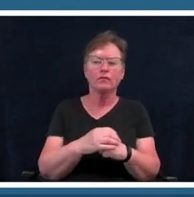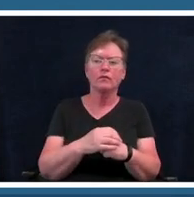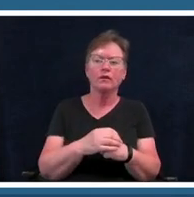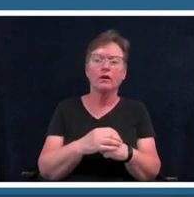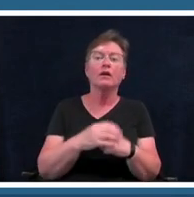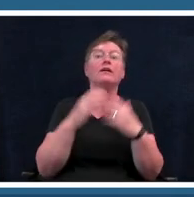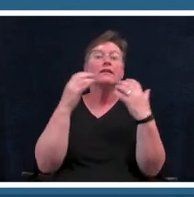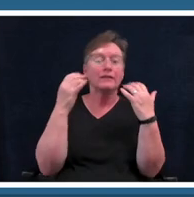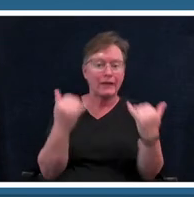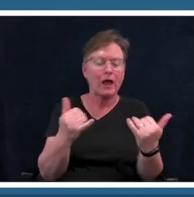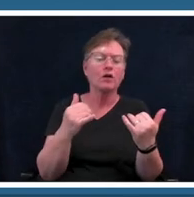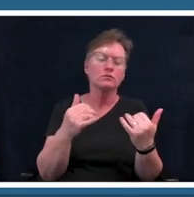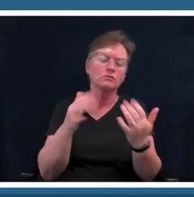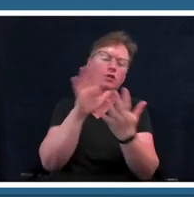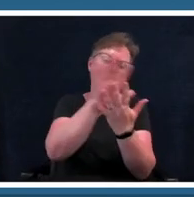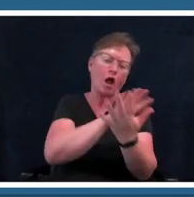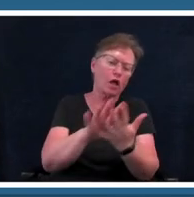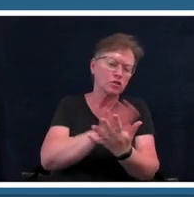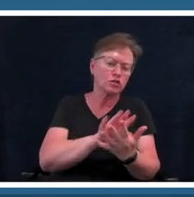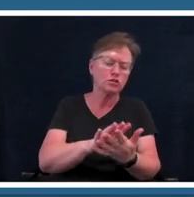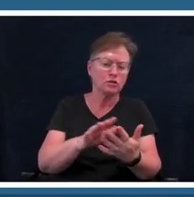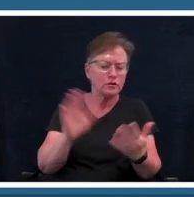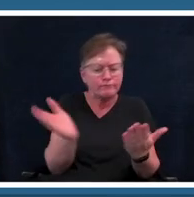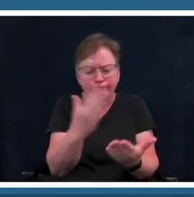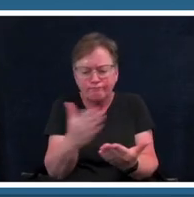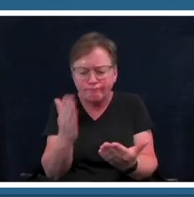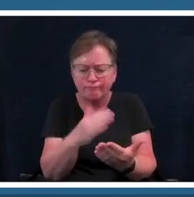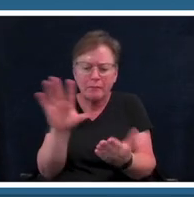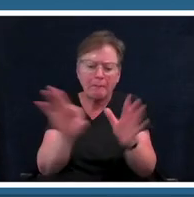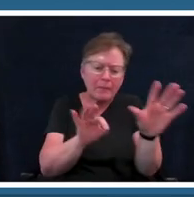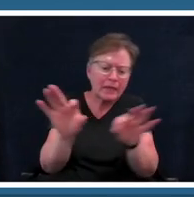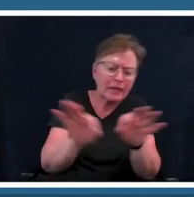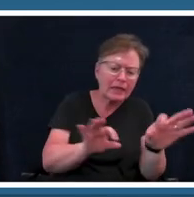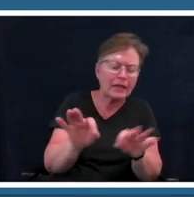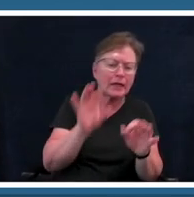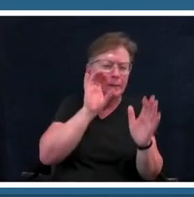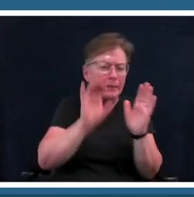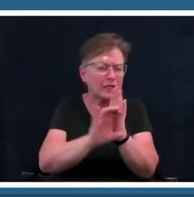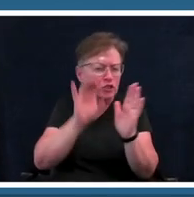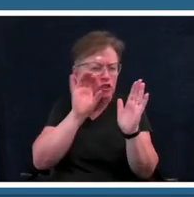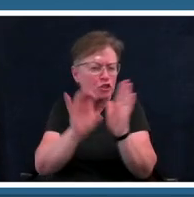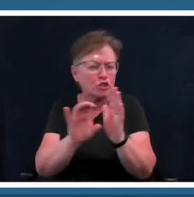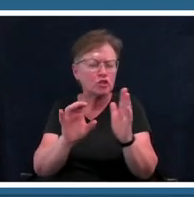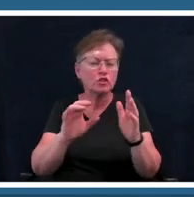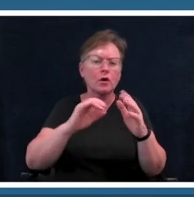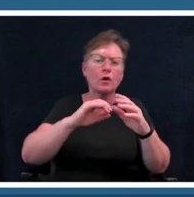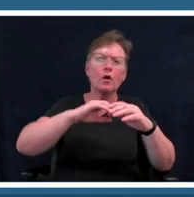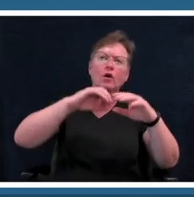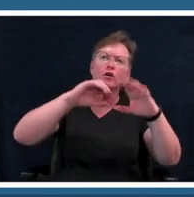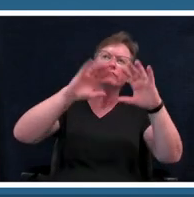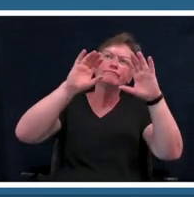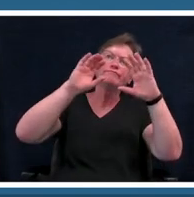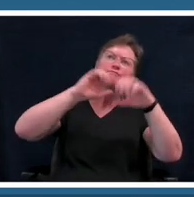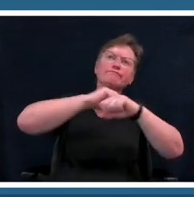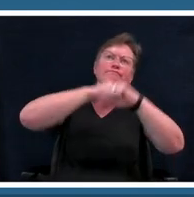just pick any picture or image that they feel represents their inspiration words